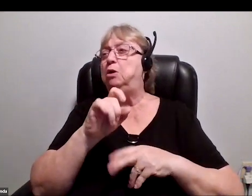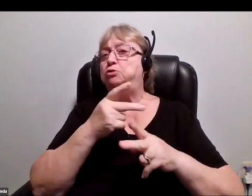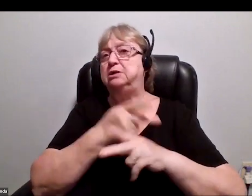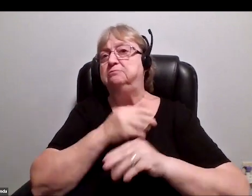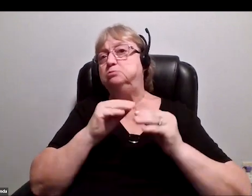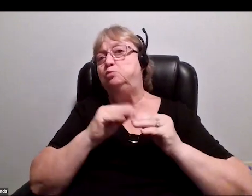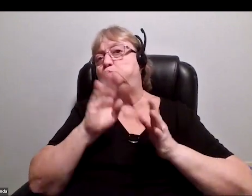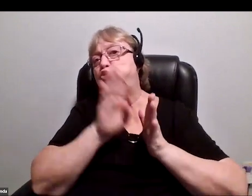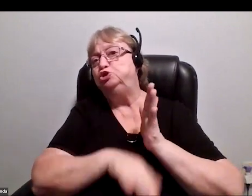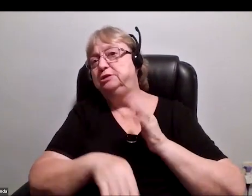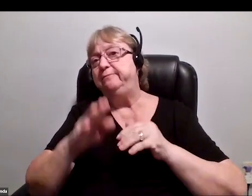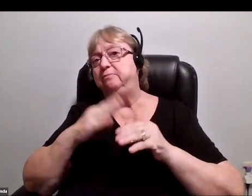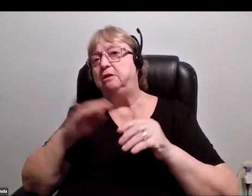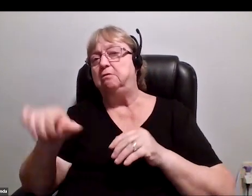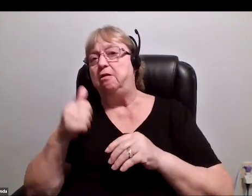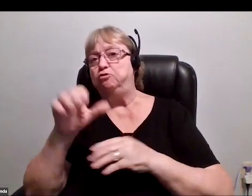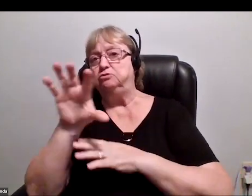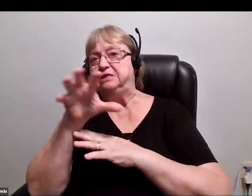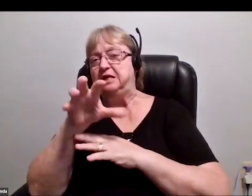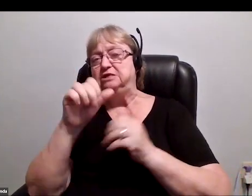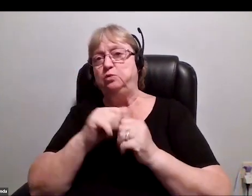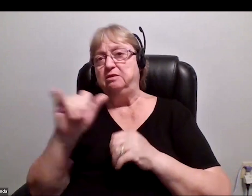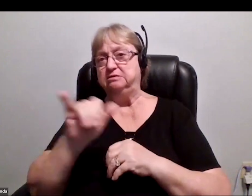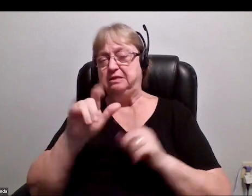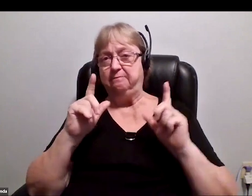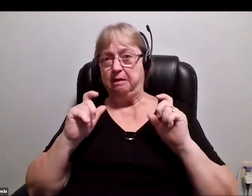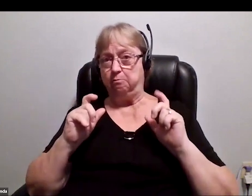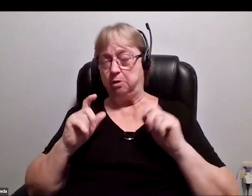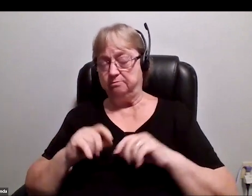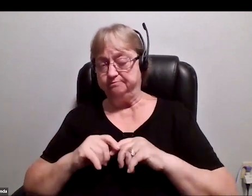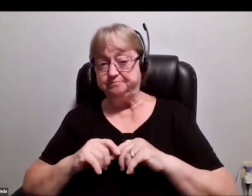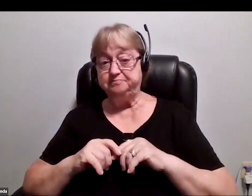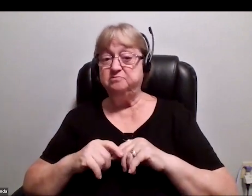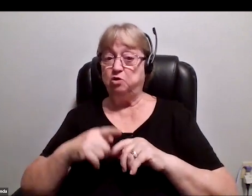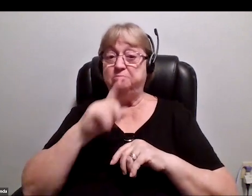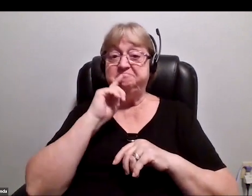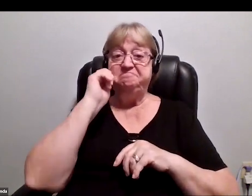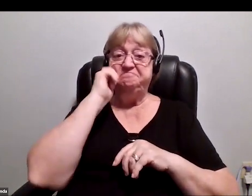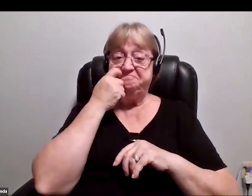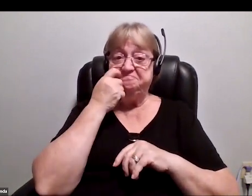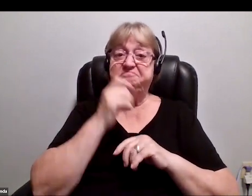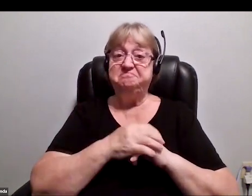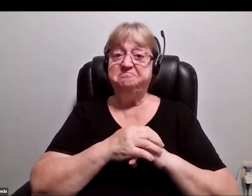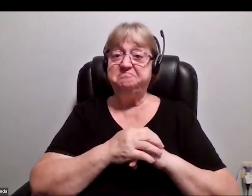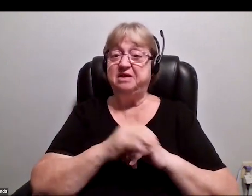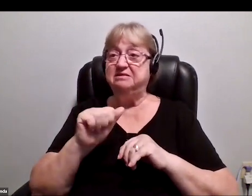than any comparable satellite for the same camera in orbit. This was cool. As Anna mentioned, we got to launch several of them.